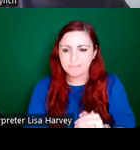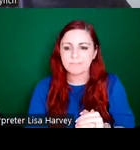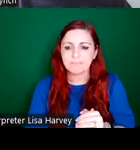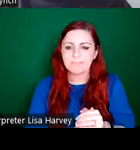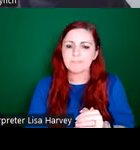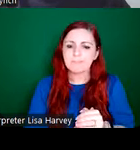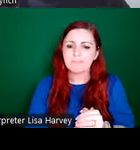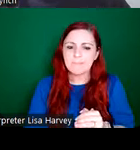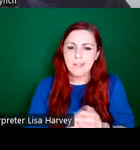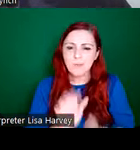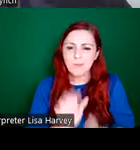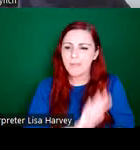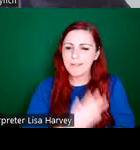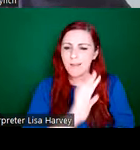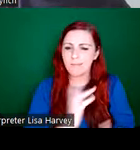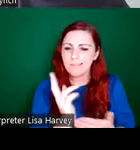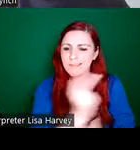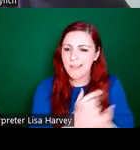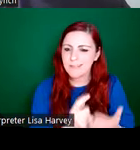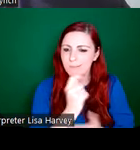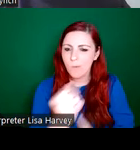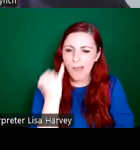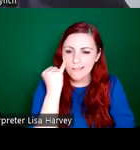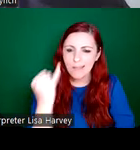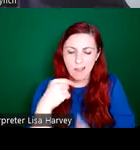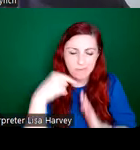of designs, we definitely get a sense of sort of a depth and breadth of research